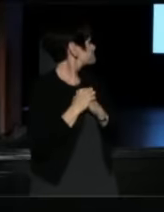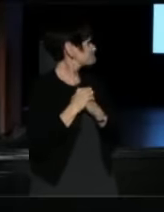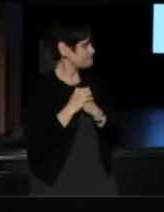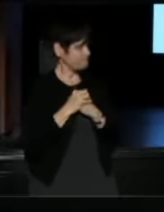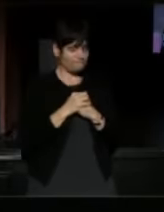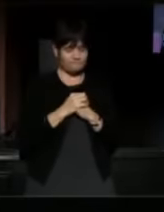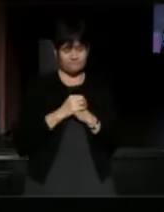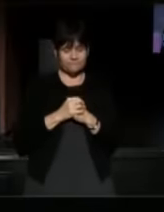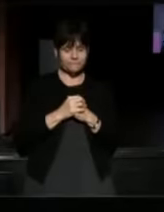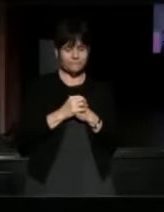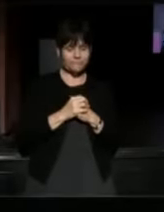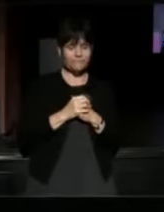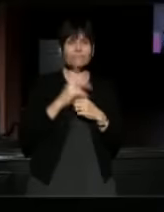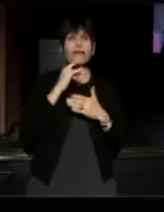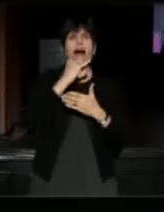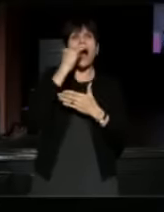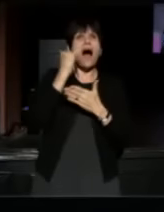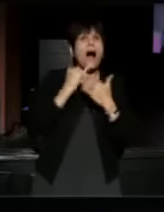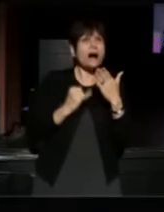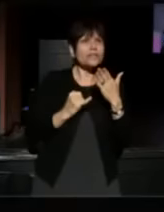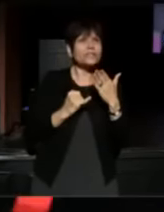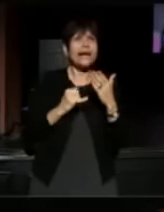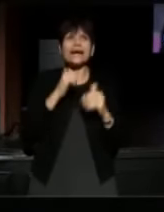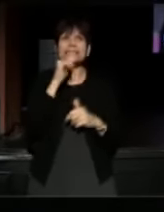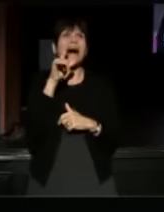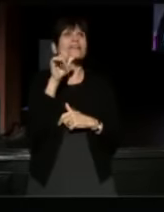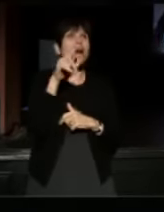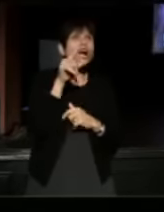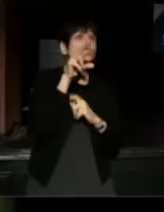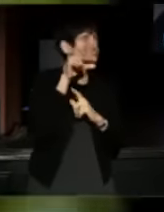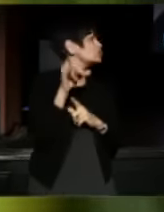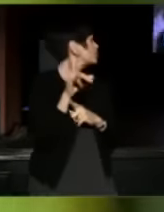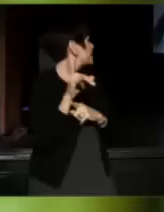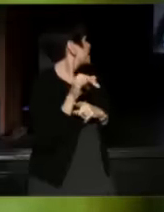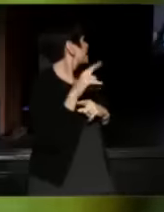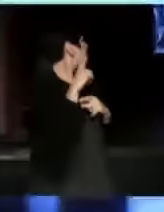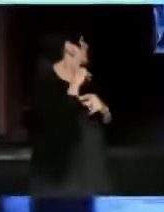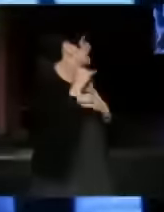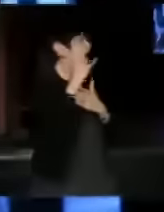(man on screen) The arts are not a luxury, the arts are not something that we cast away.